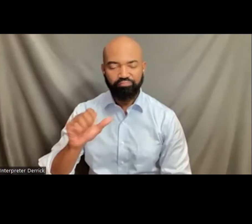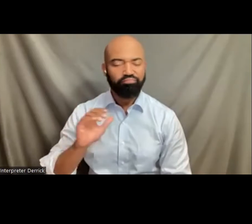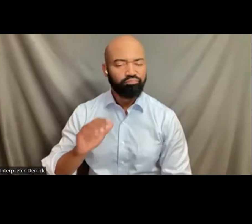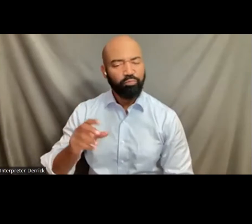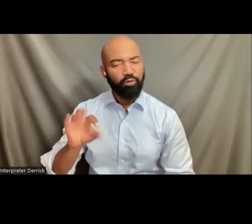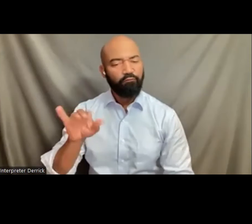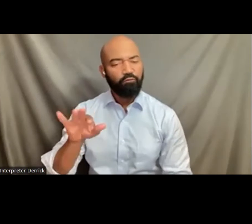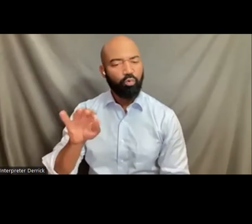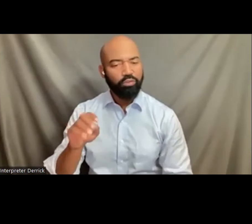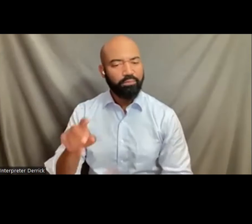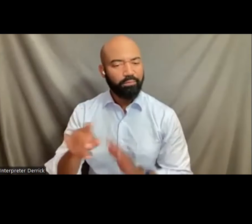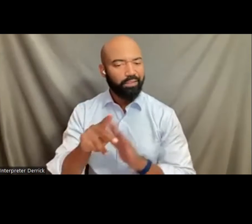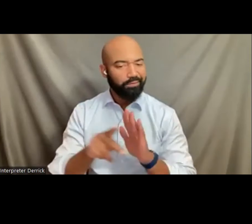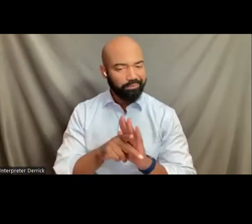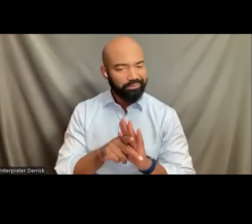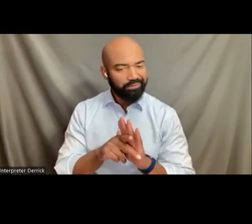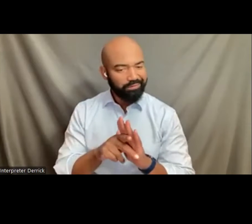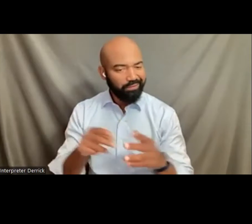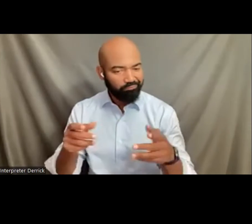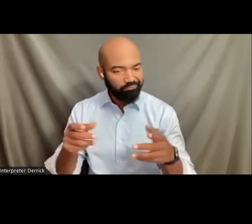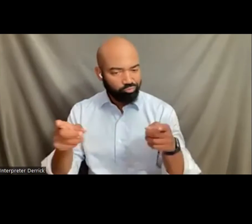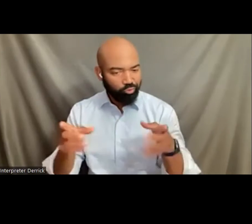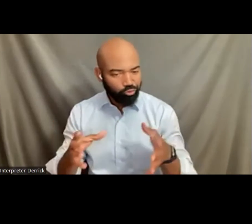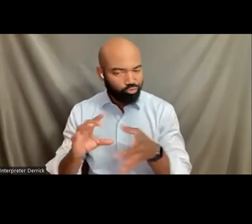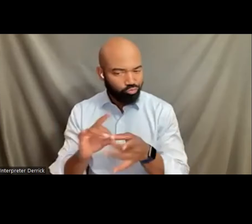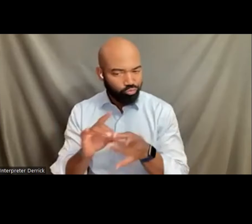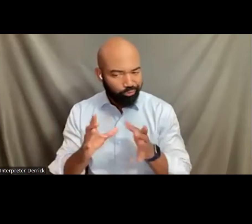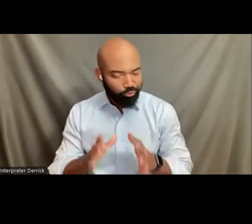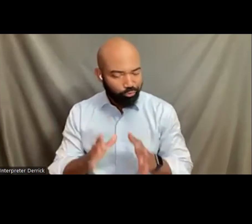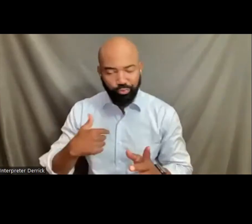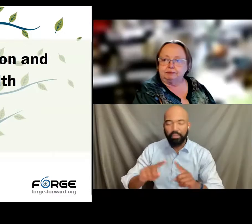greeting you tonight and thanking you for being here.